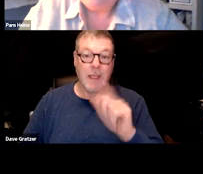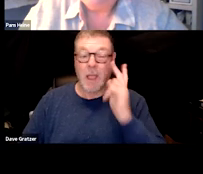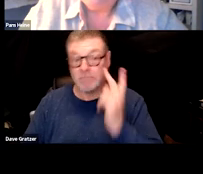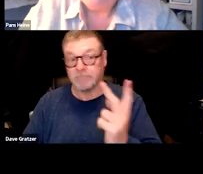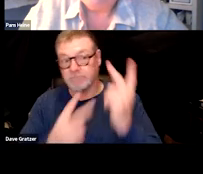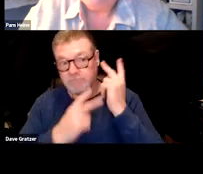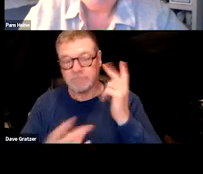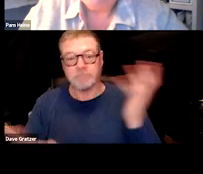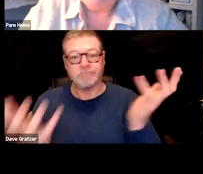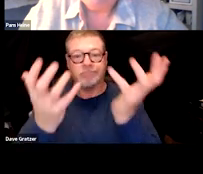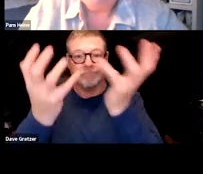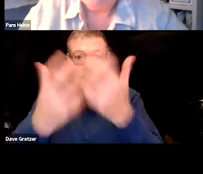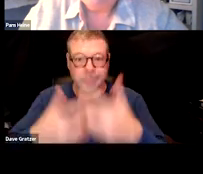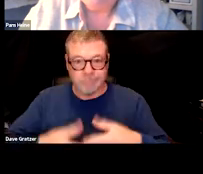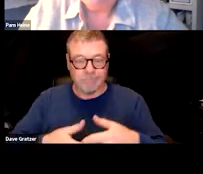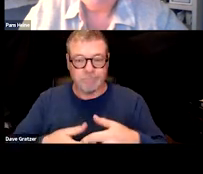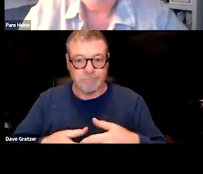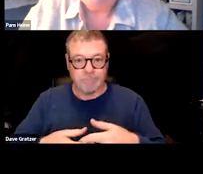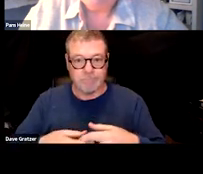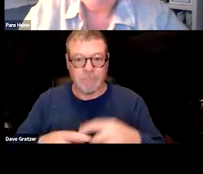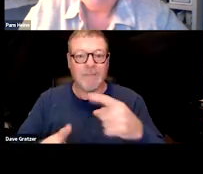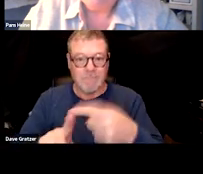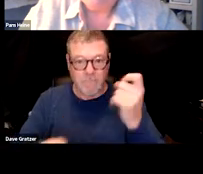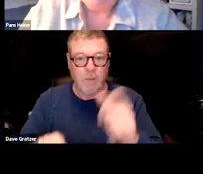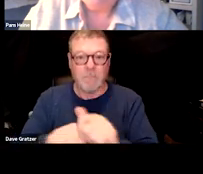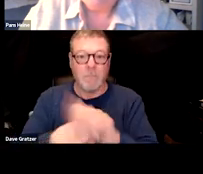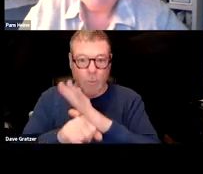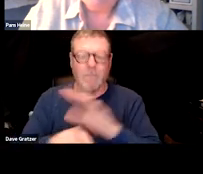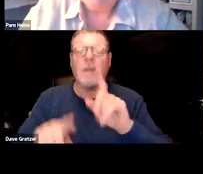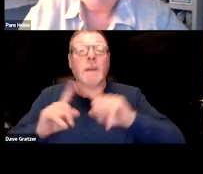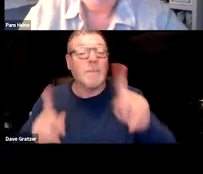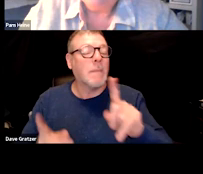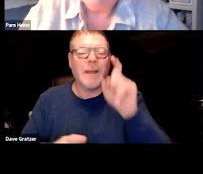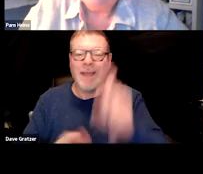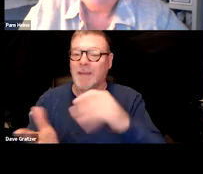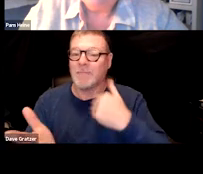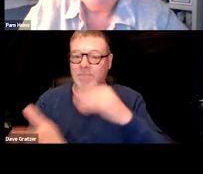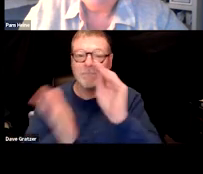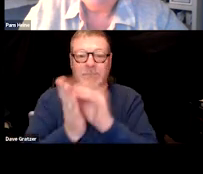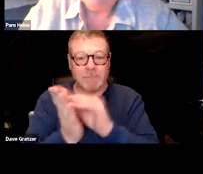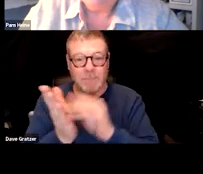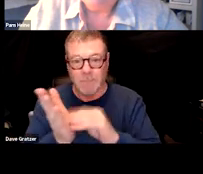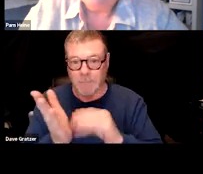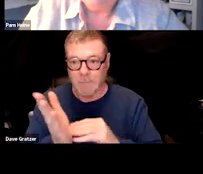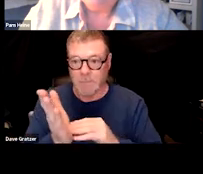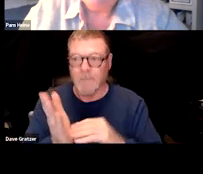put that together. So again, it comes down to documentation. So I think we do have the ability,